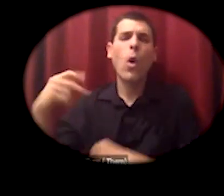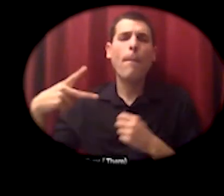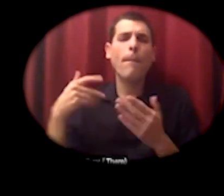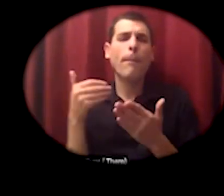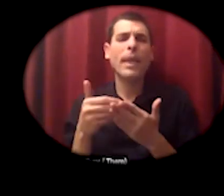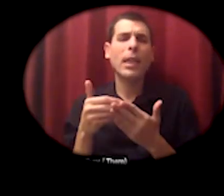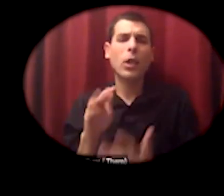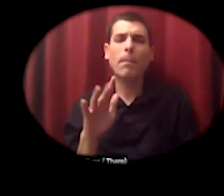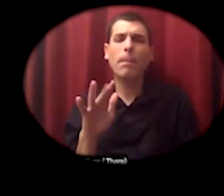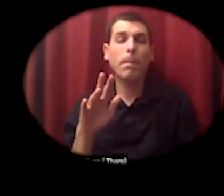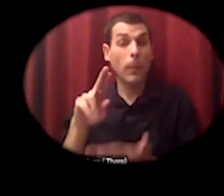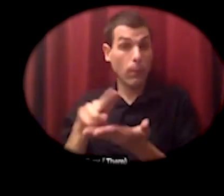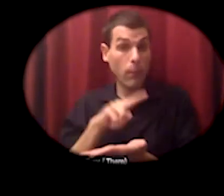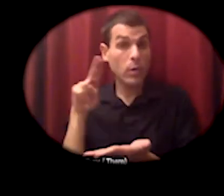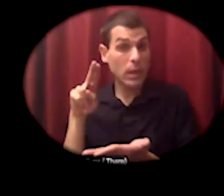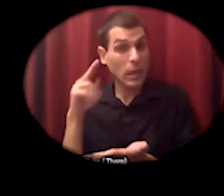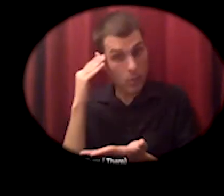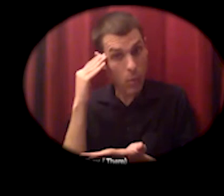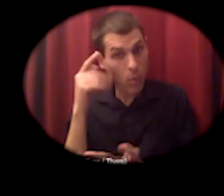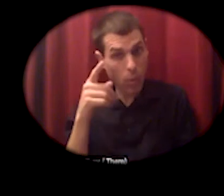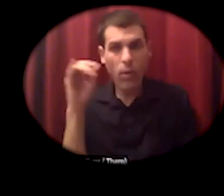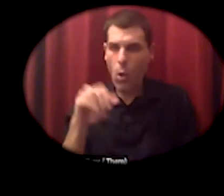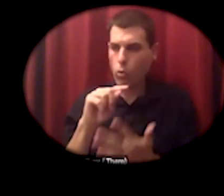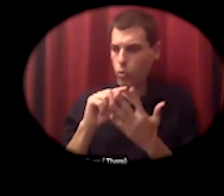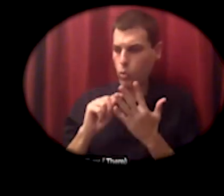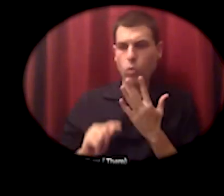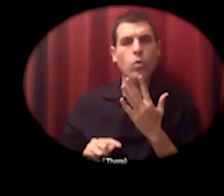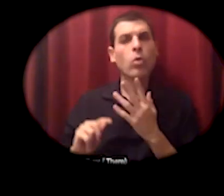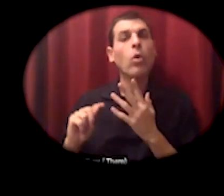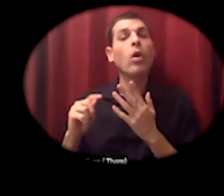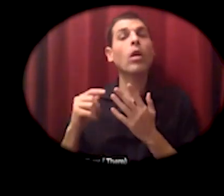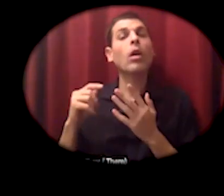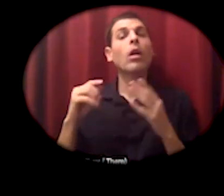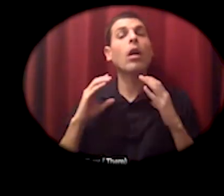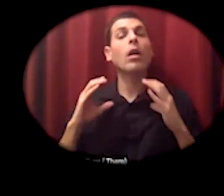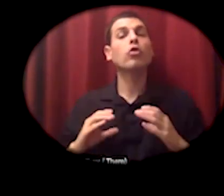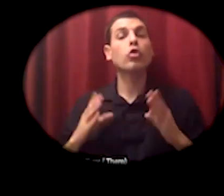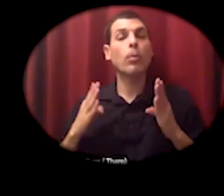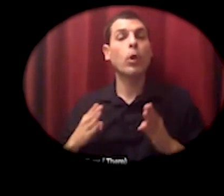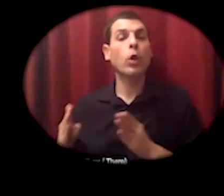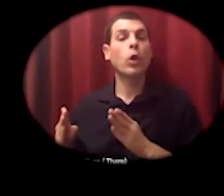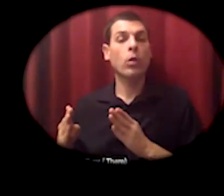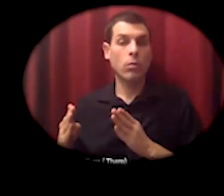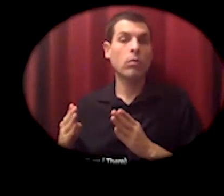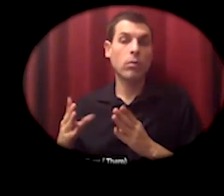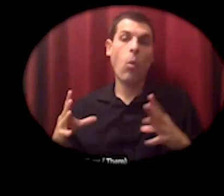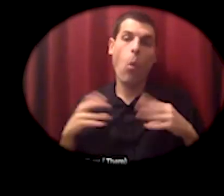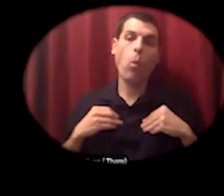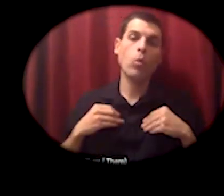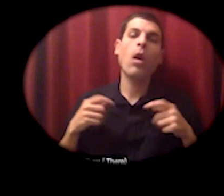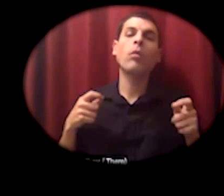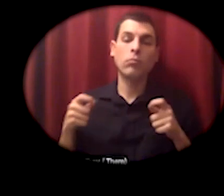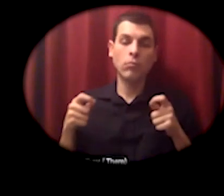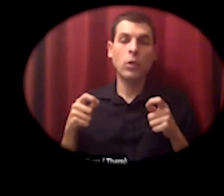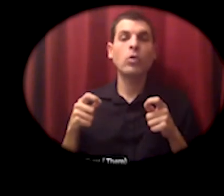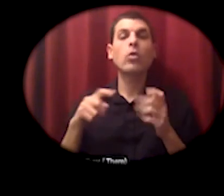university those are consumer-owned cooperatives the consumer members pay for access and to support